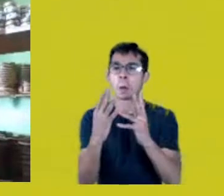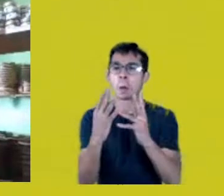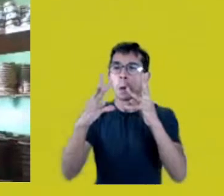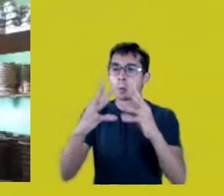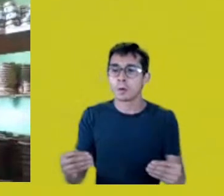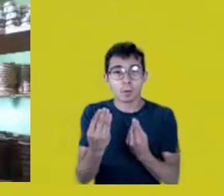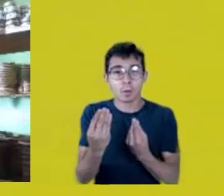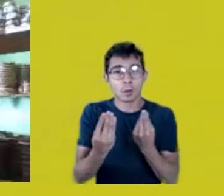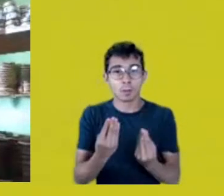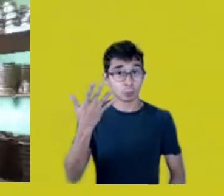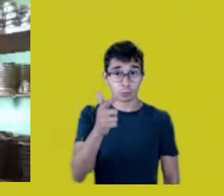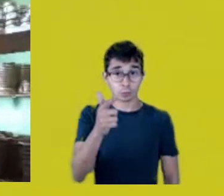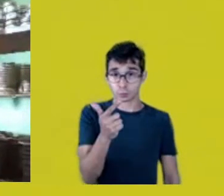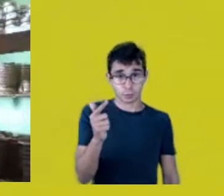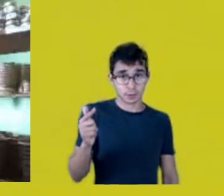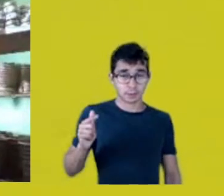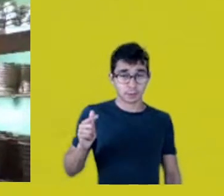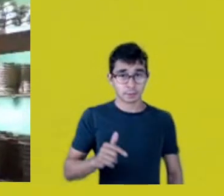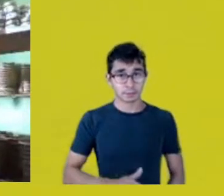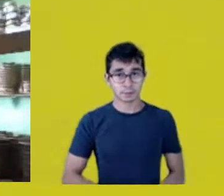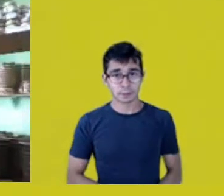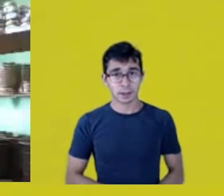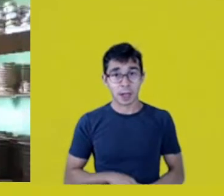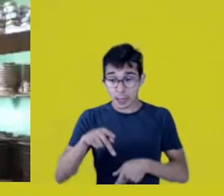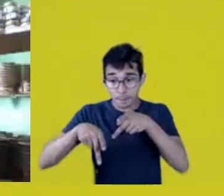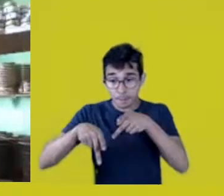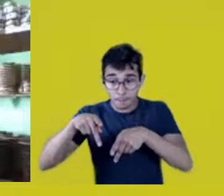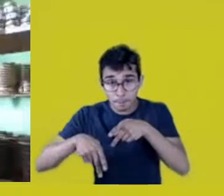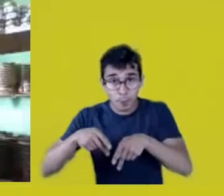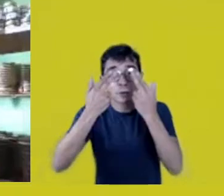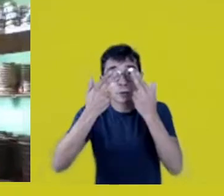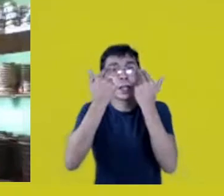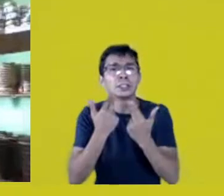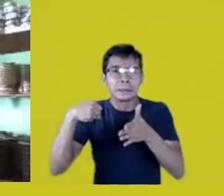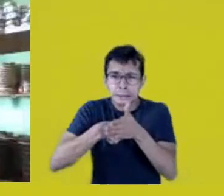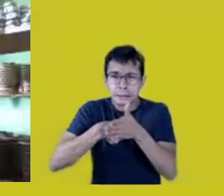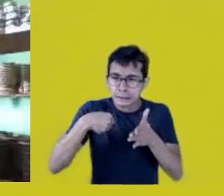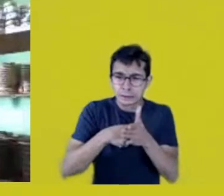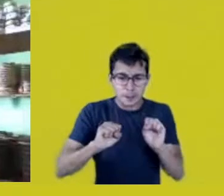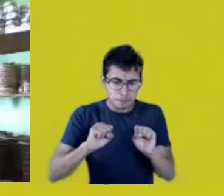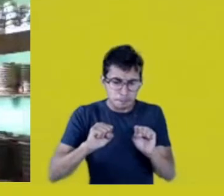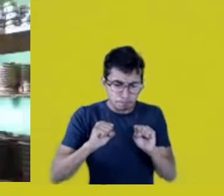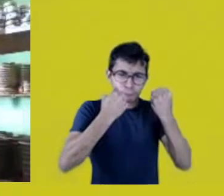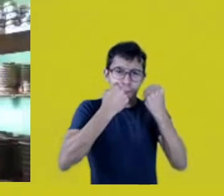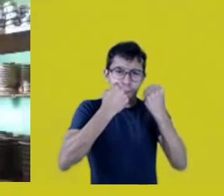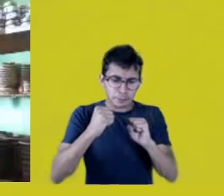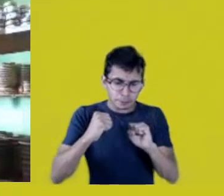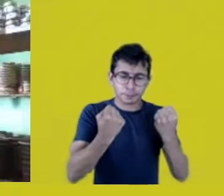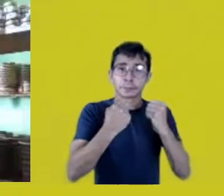Who are the first responders? The Natives. Who’s defending the territory? The Natives themselves.